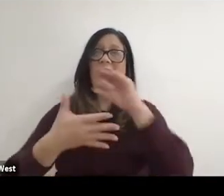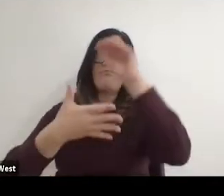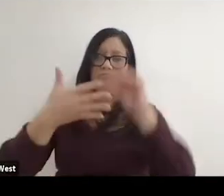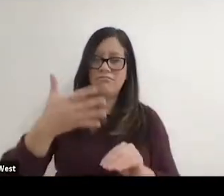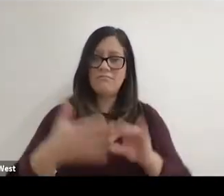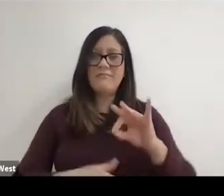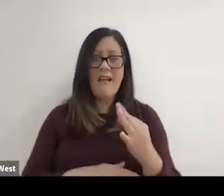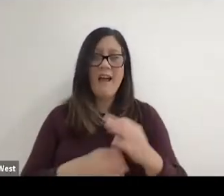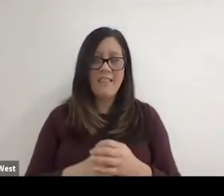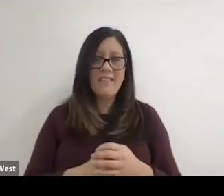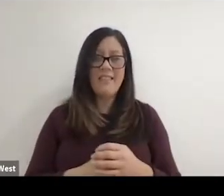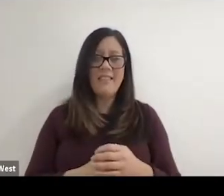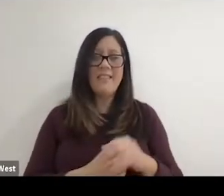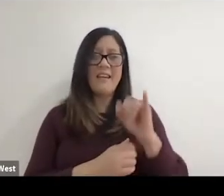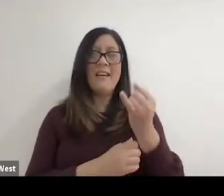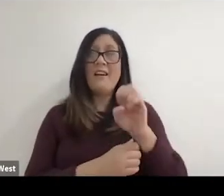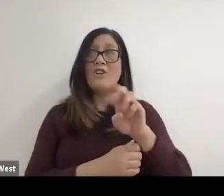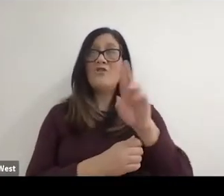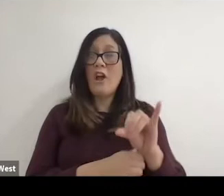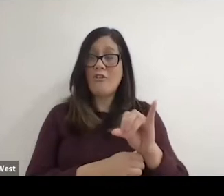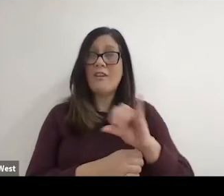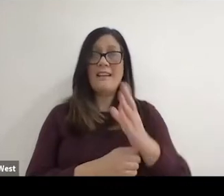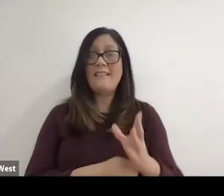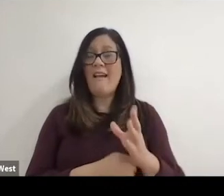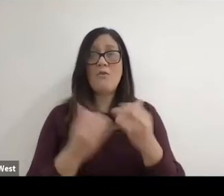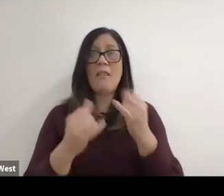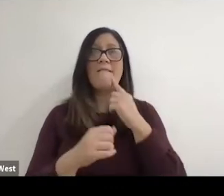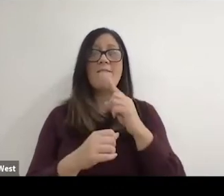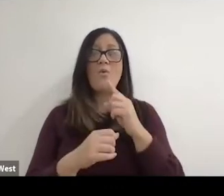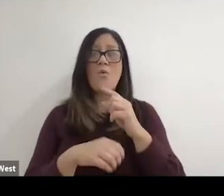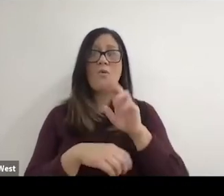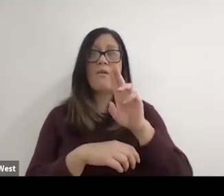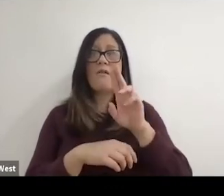Jerry never played for Great Britain again. He was one of the greatest players in the world,